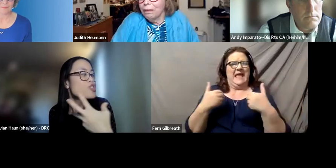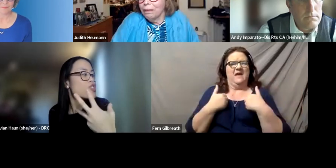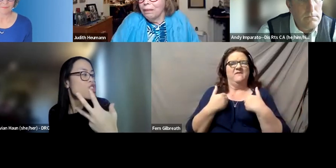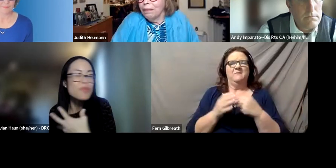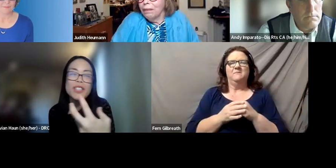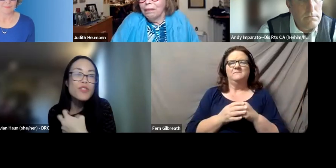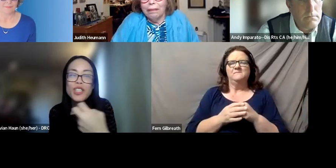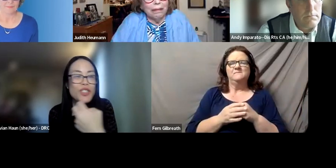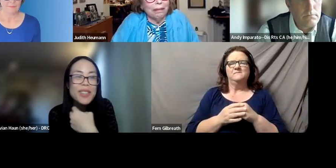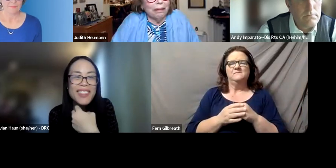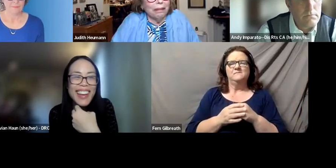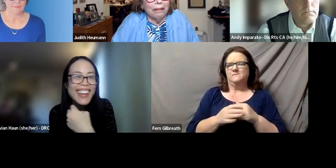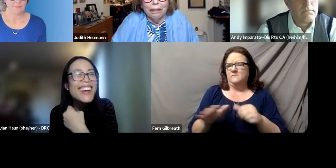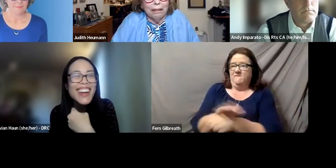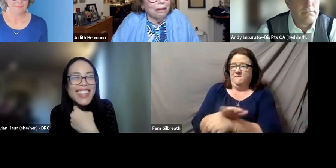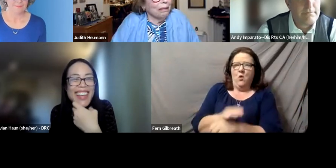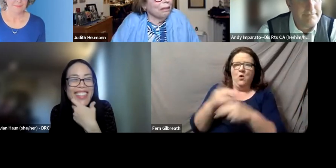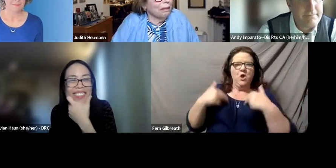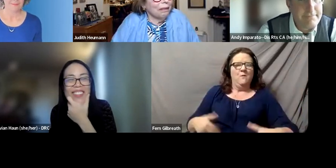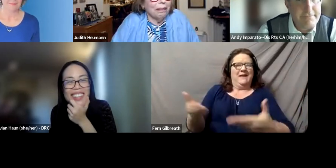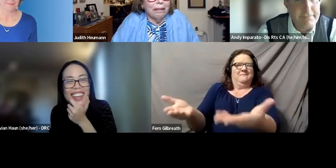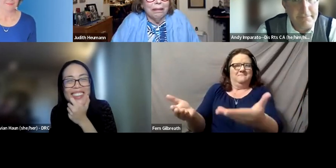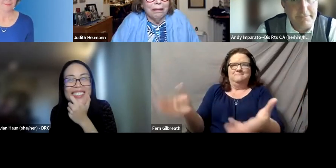just be as fully human, right, as everybody else.